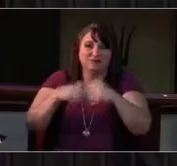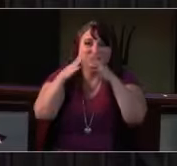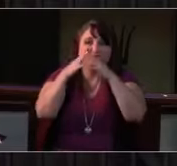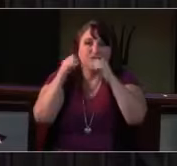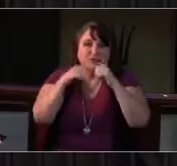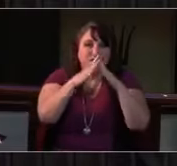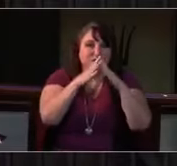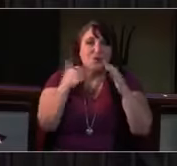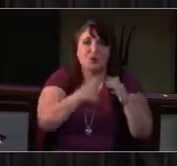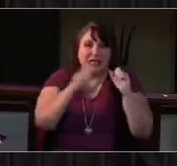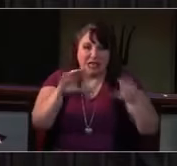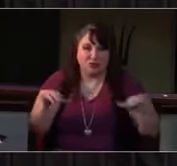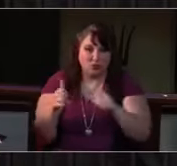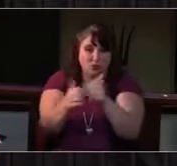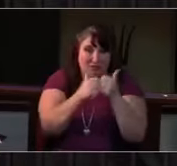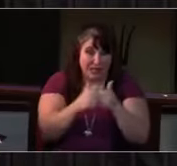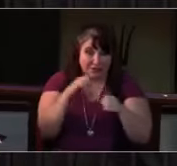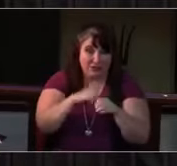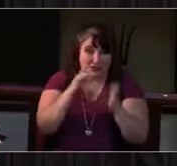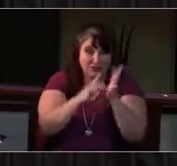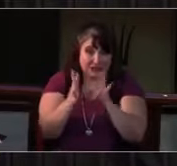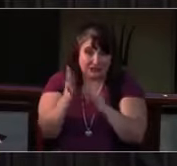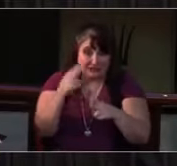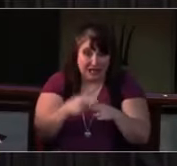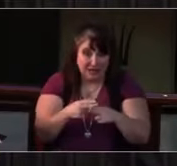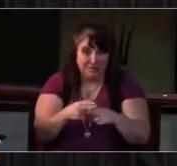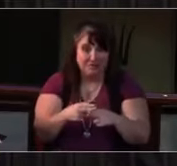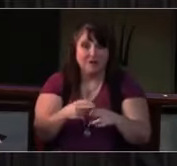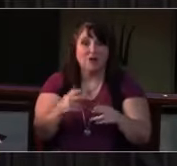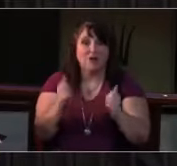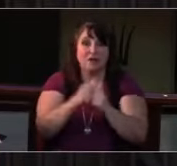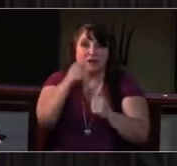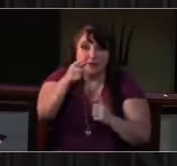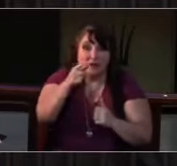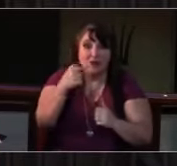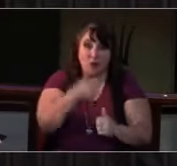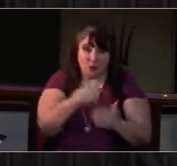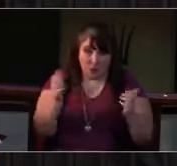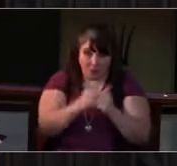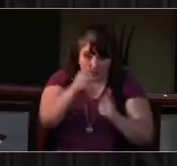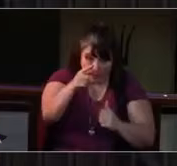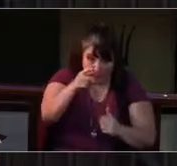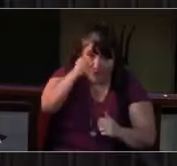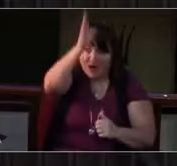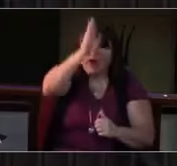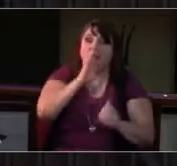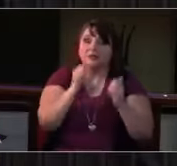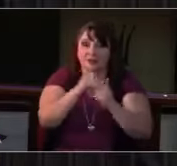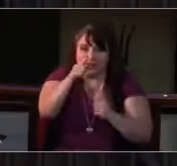Risen to new life with you, send us now to bear your healing love into the wounded world,